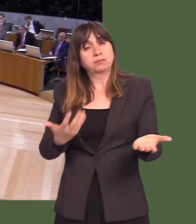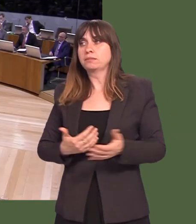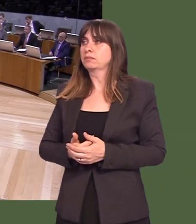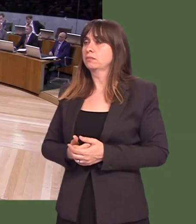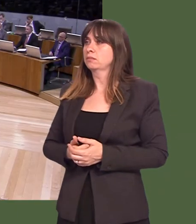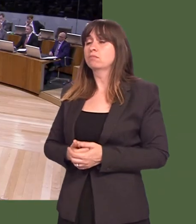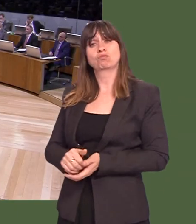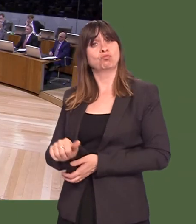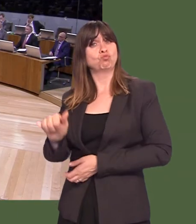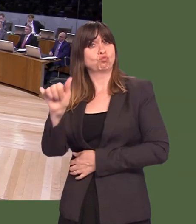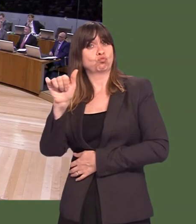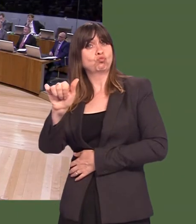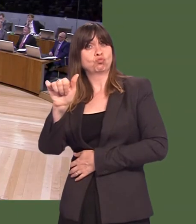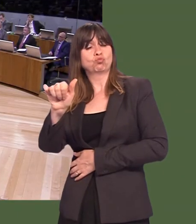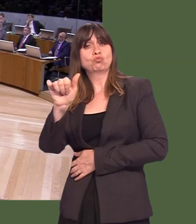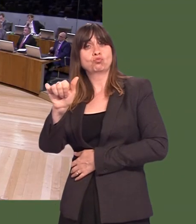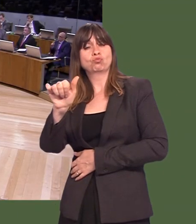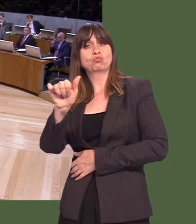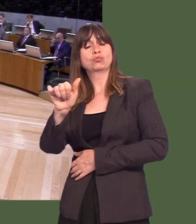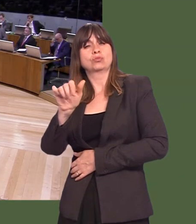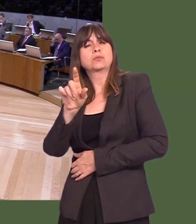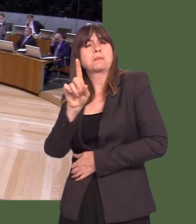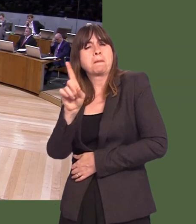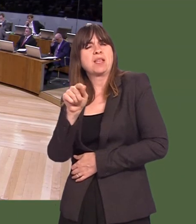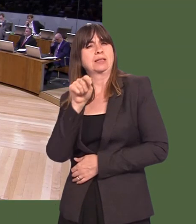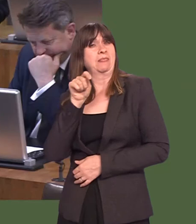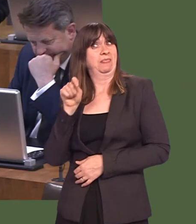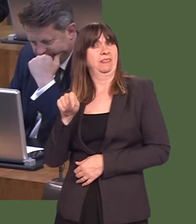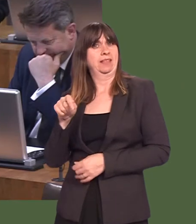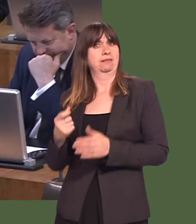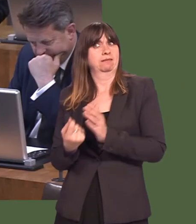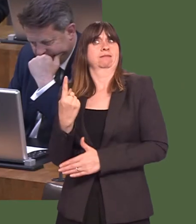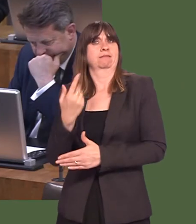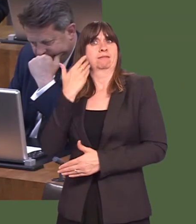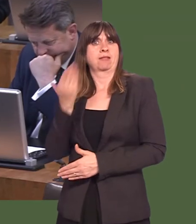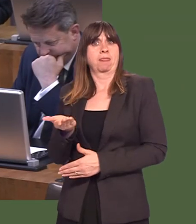Carwyn Jones: I couldnít disagree with the words that the Member has used, but in these circumstances, there has been a death.